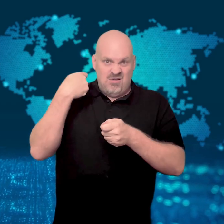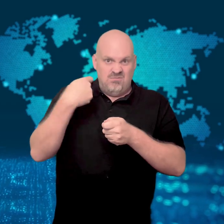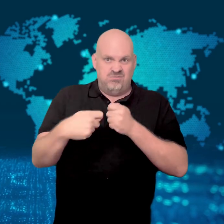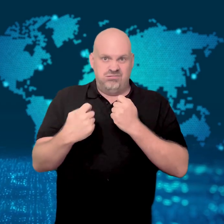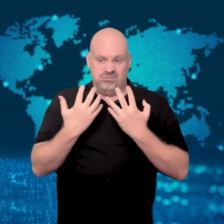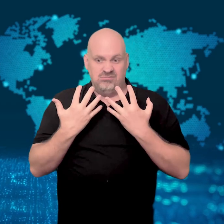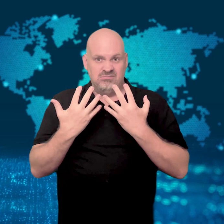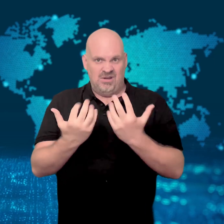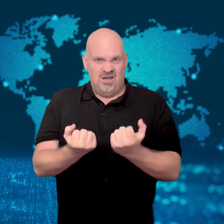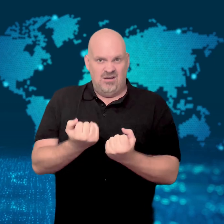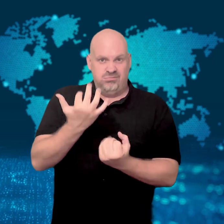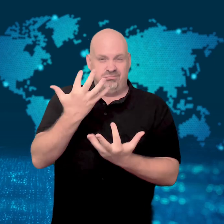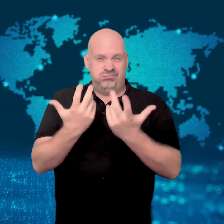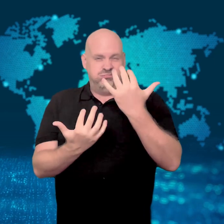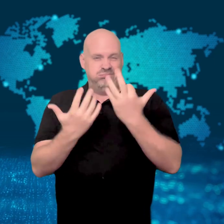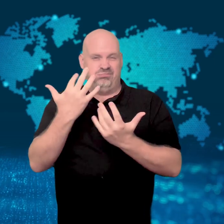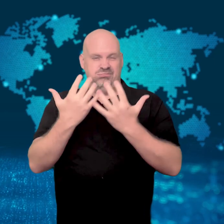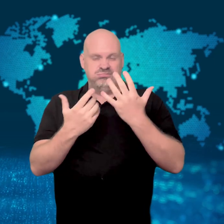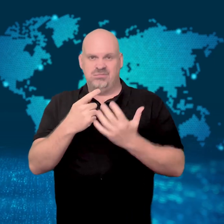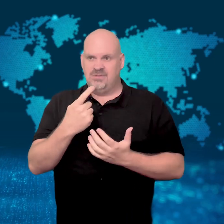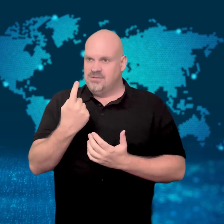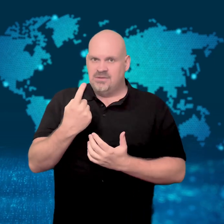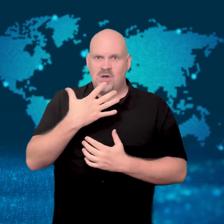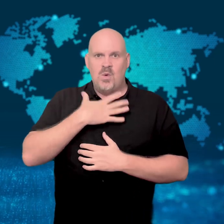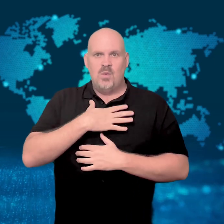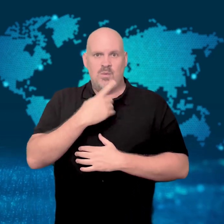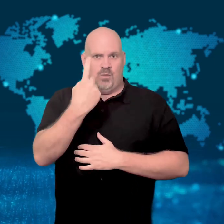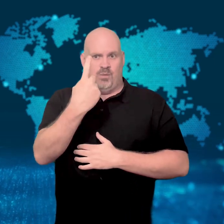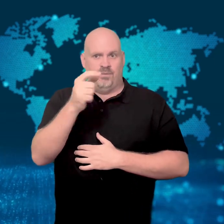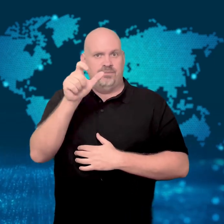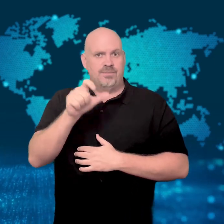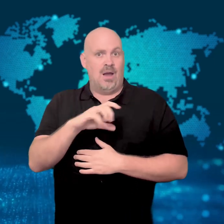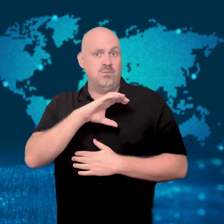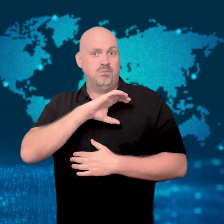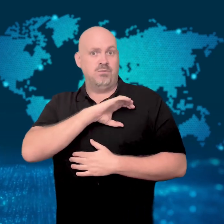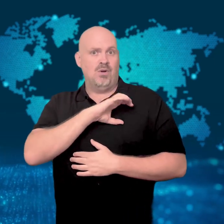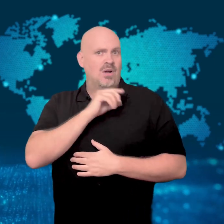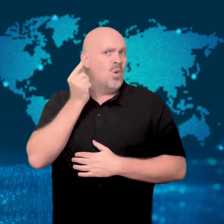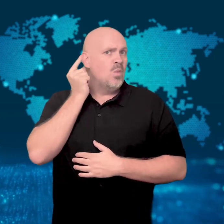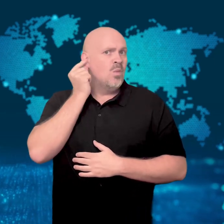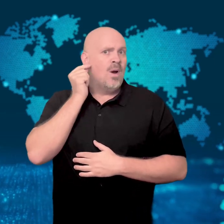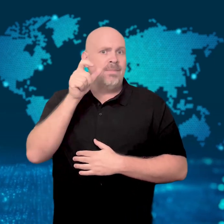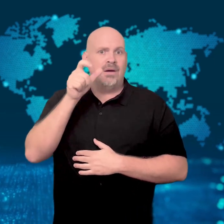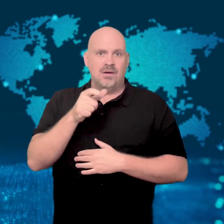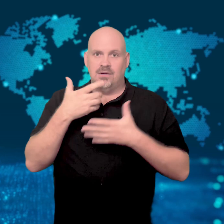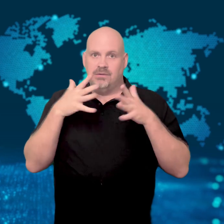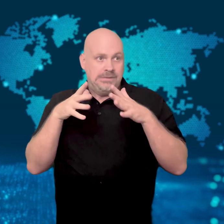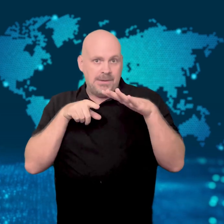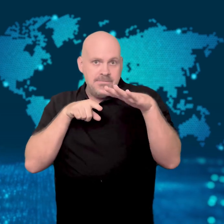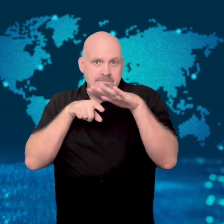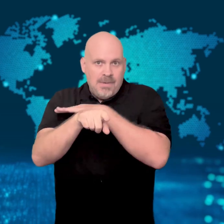The suspects lit a grass fire to try to locate a police woman who took cover